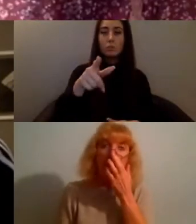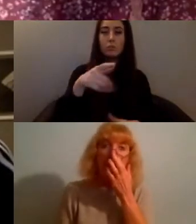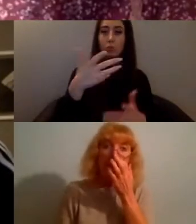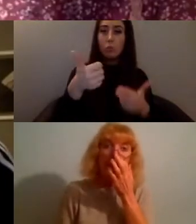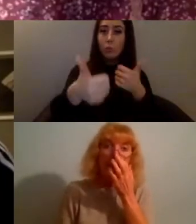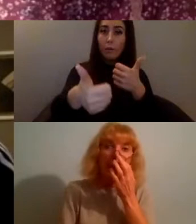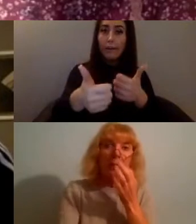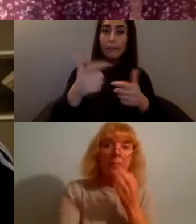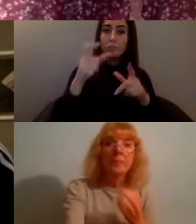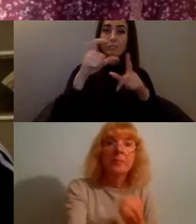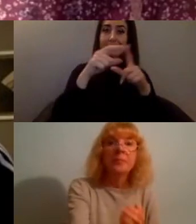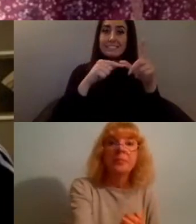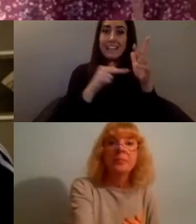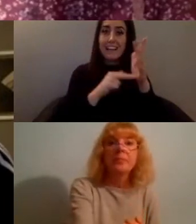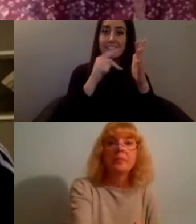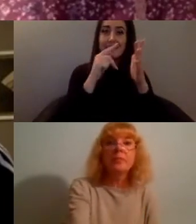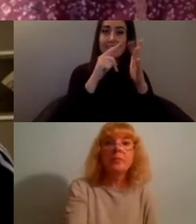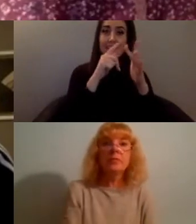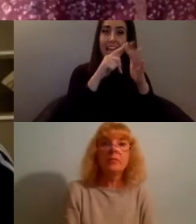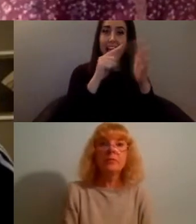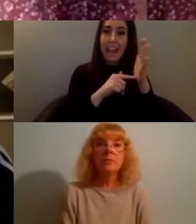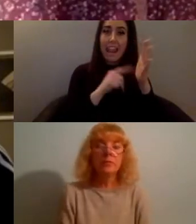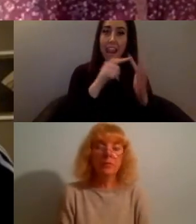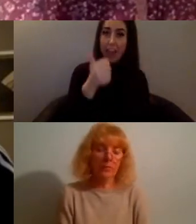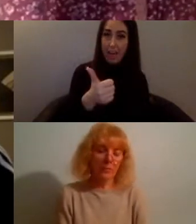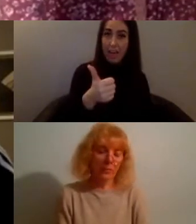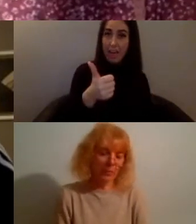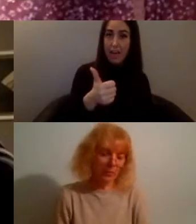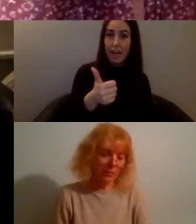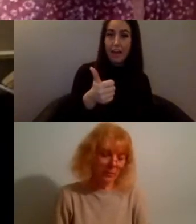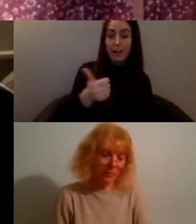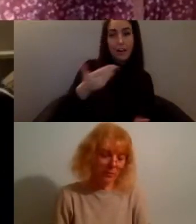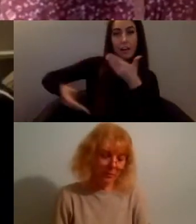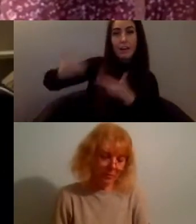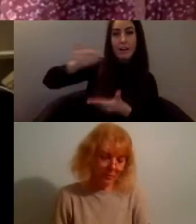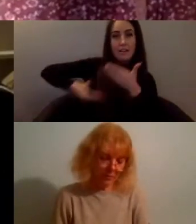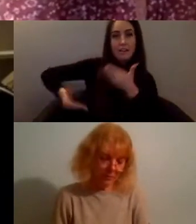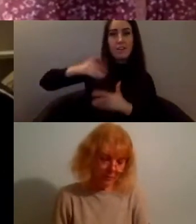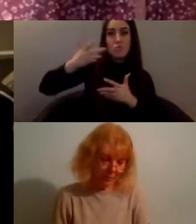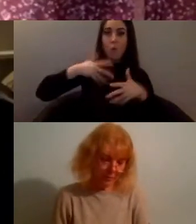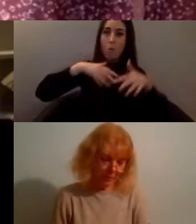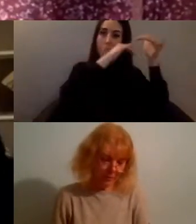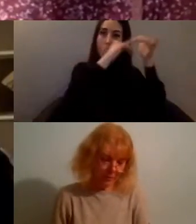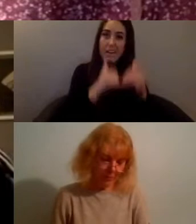okay sorry...yeah in terms of measuring and statistics and all of that that's